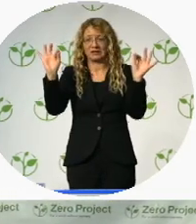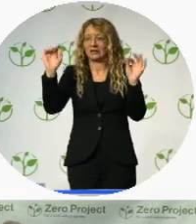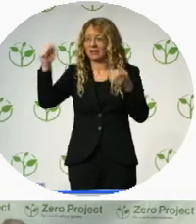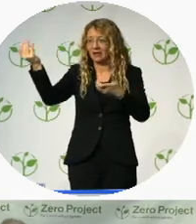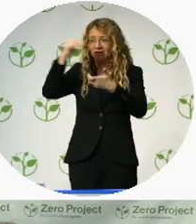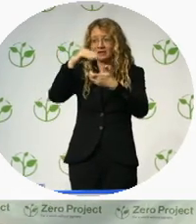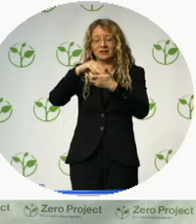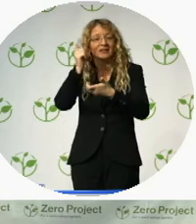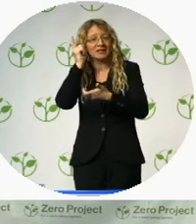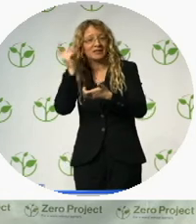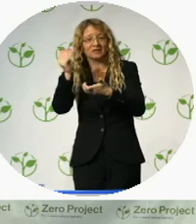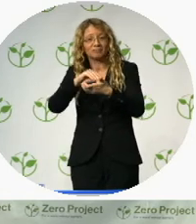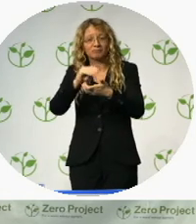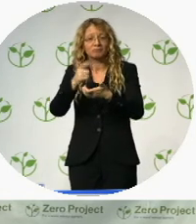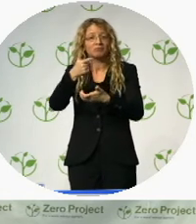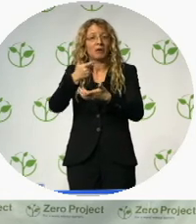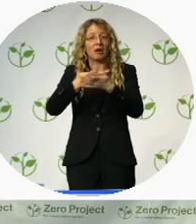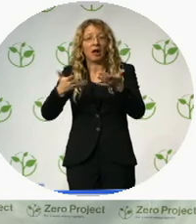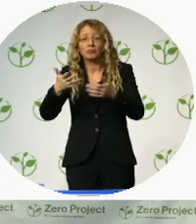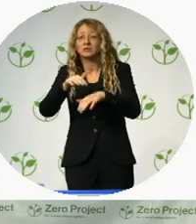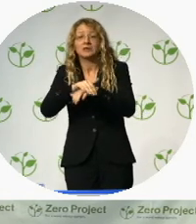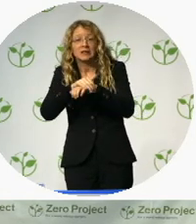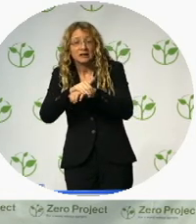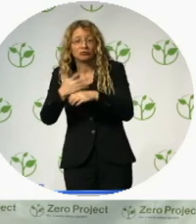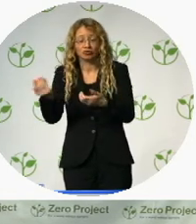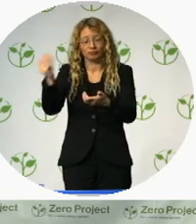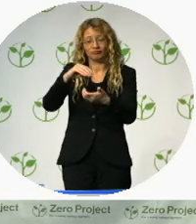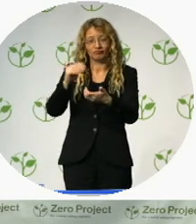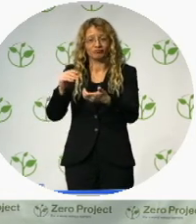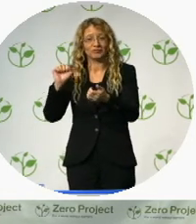The app features a gamification element called “Access Mapathons", ...